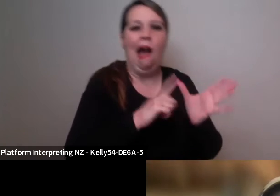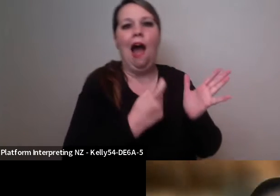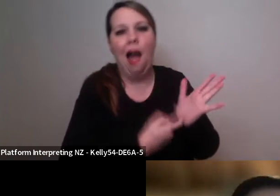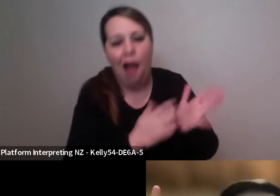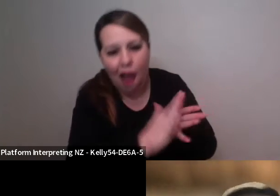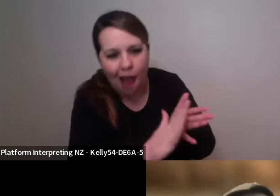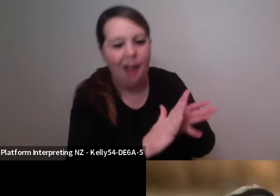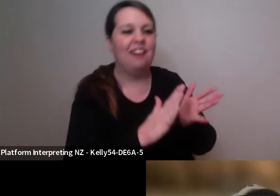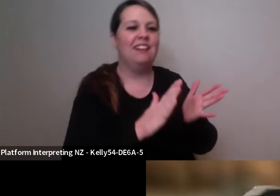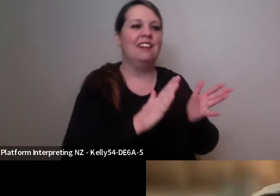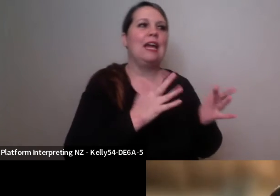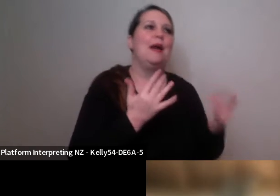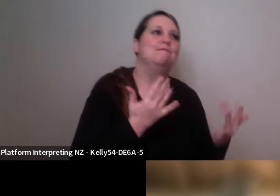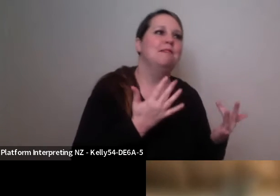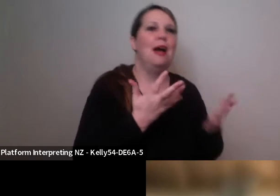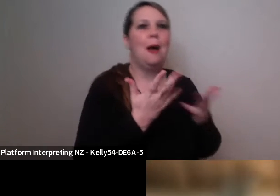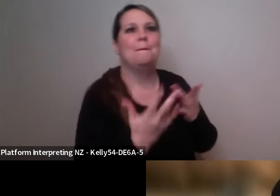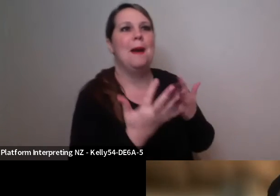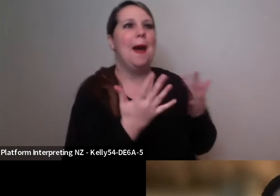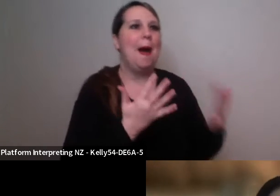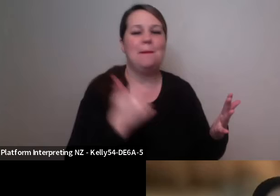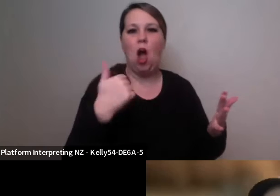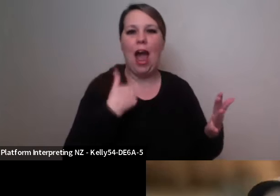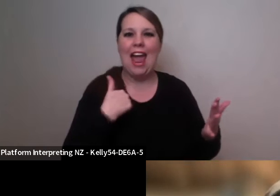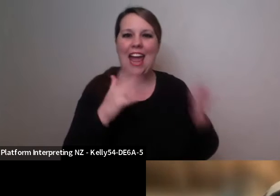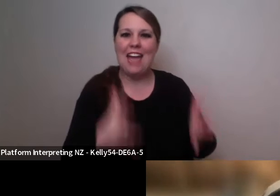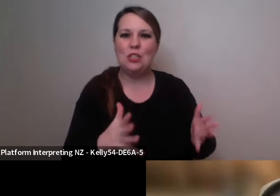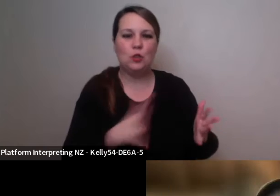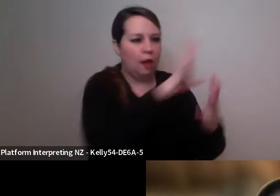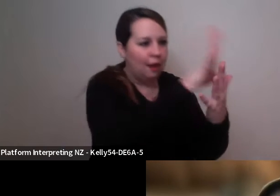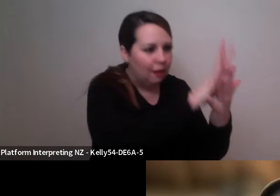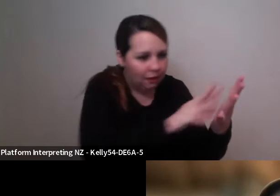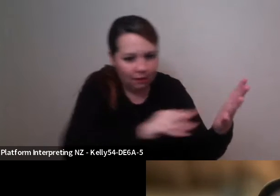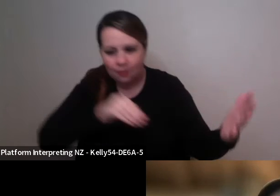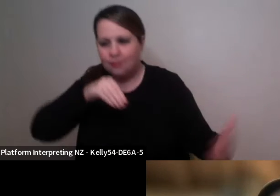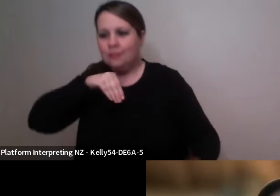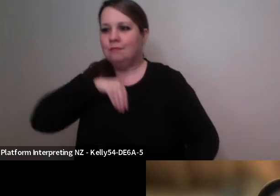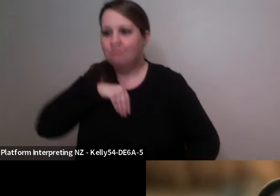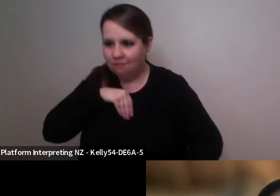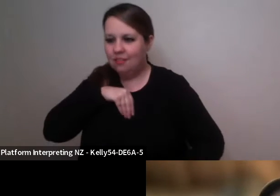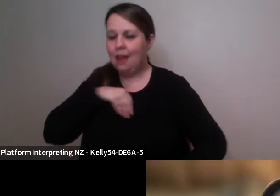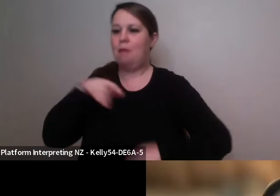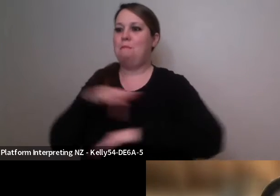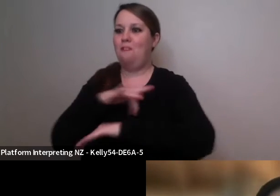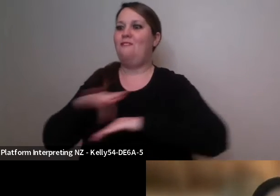I would make and my gestures so it was a it was a real brain a brain workout out and then when